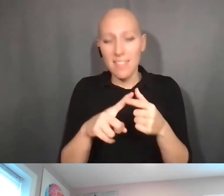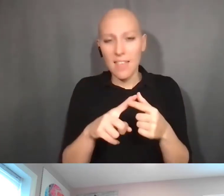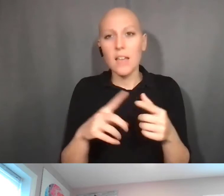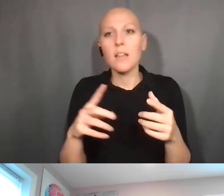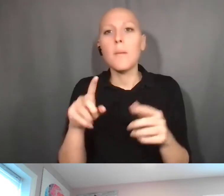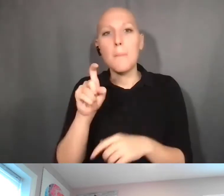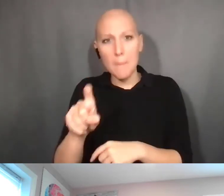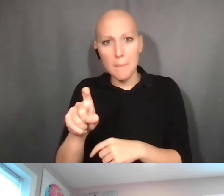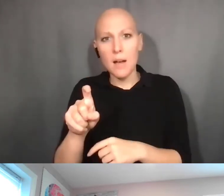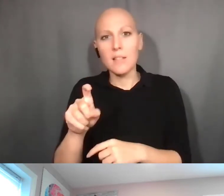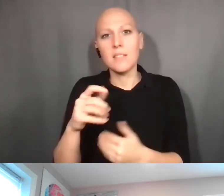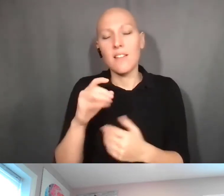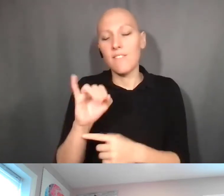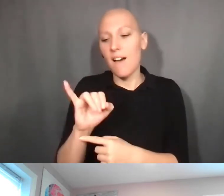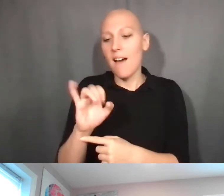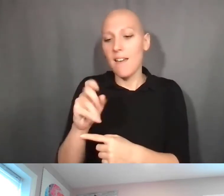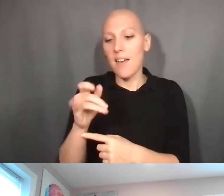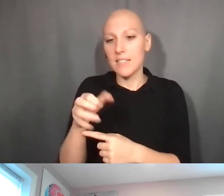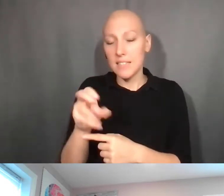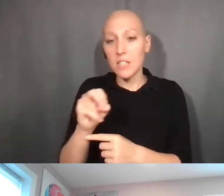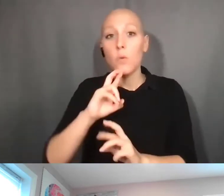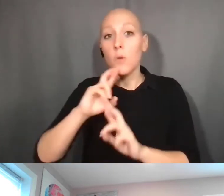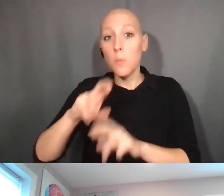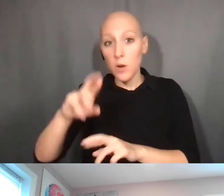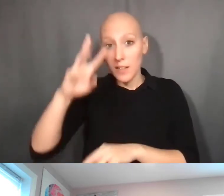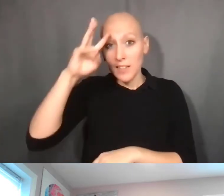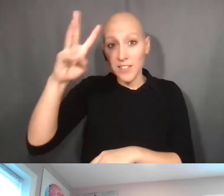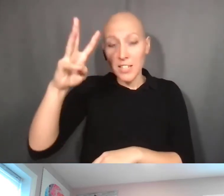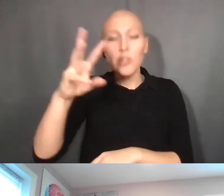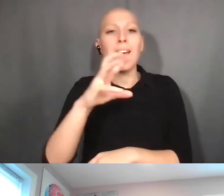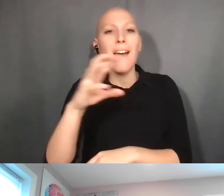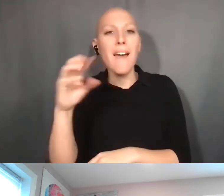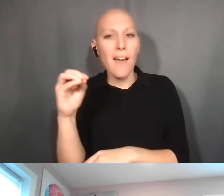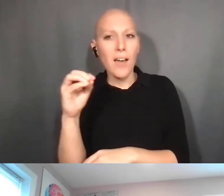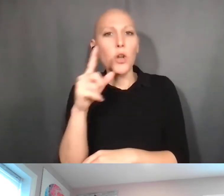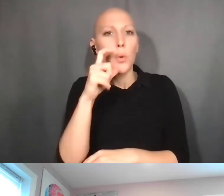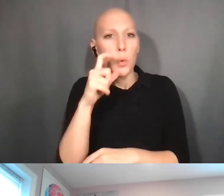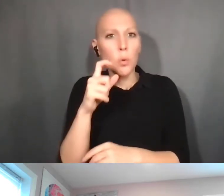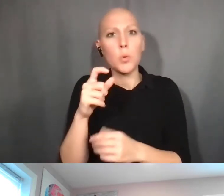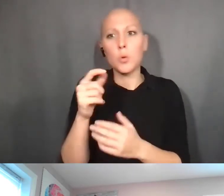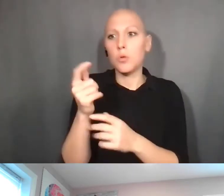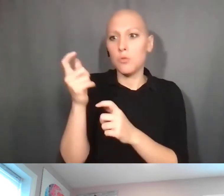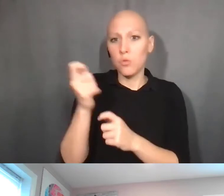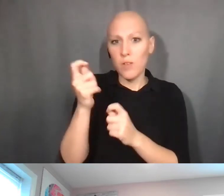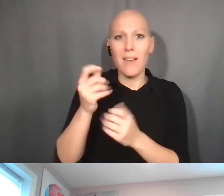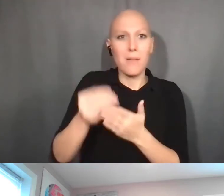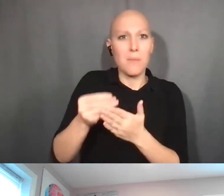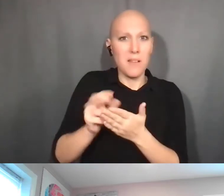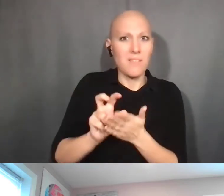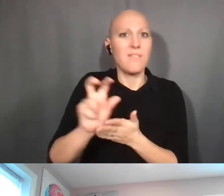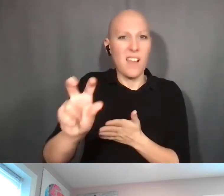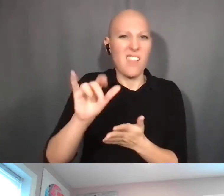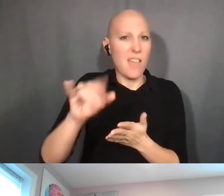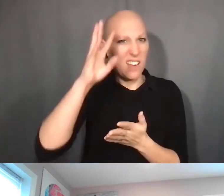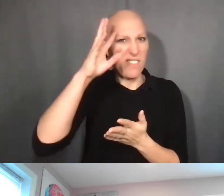is where you report the invention and you list all the grant numbers under that invention. Mary Fran Deutsch: And, ideally,